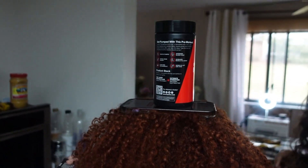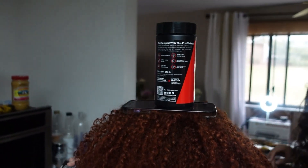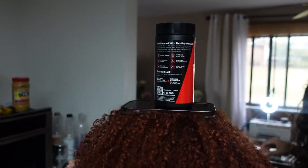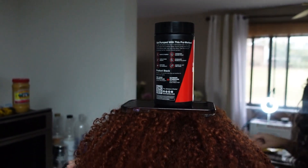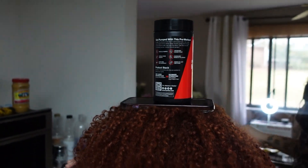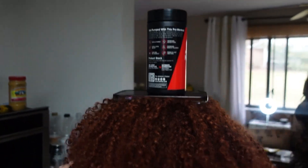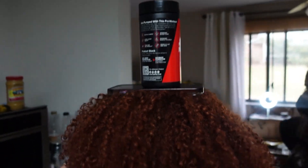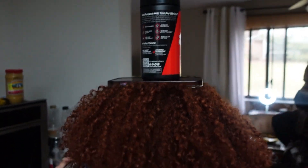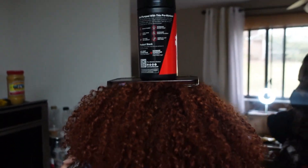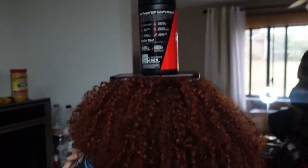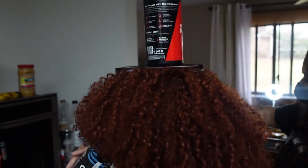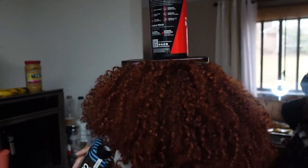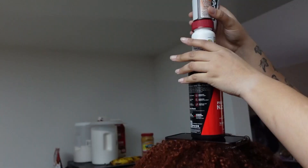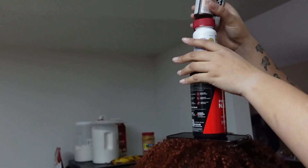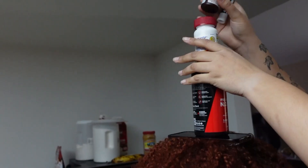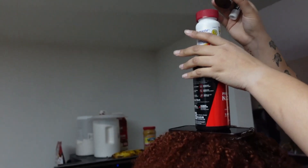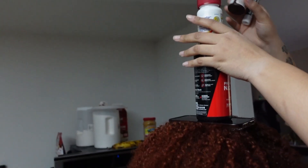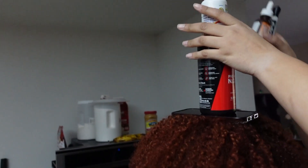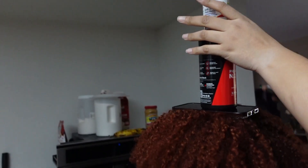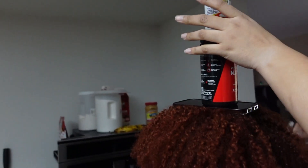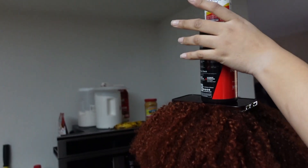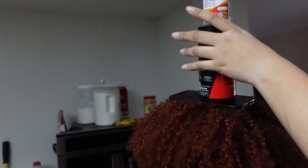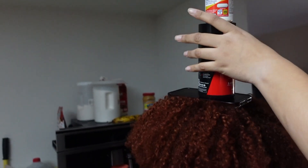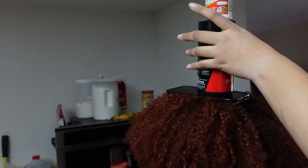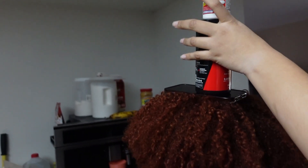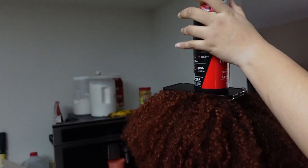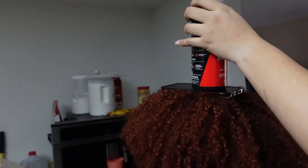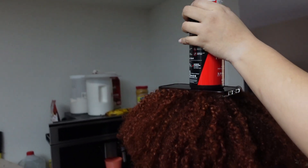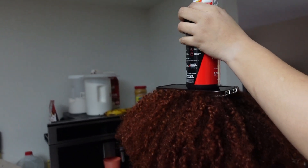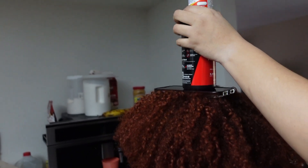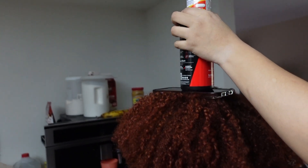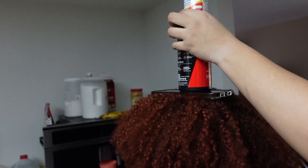I was falling